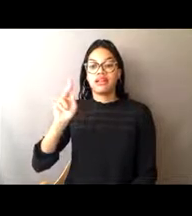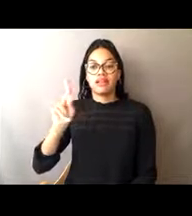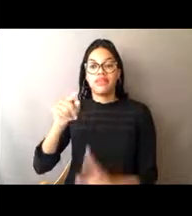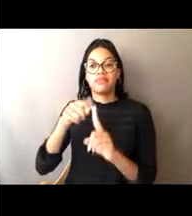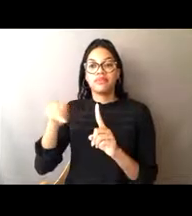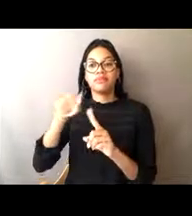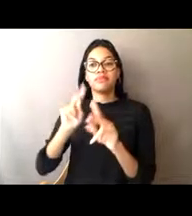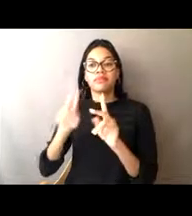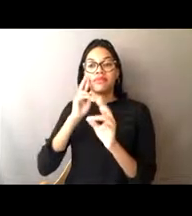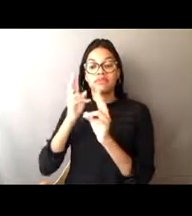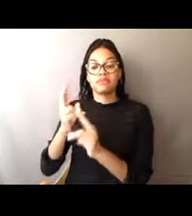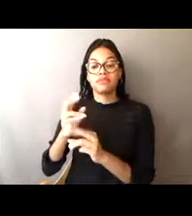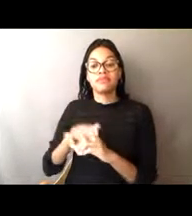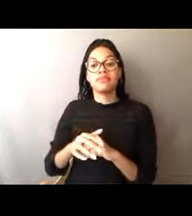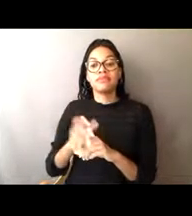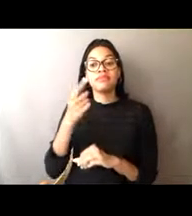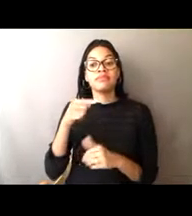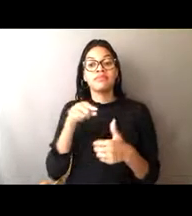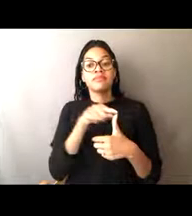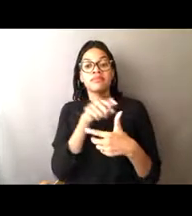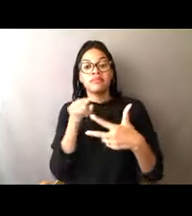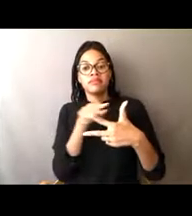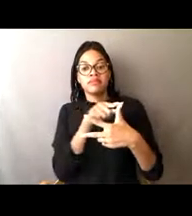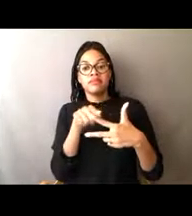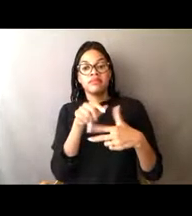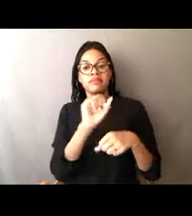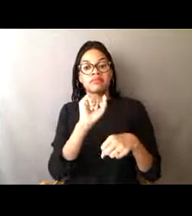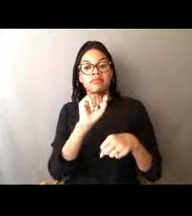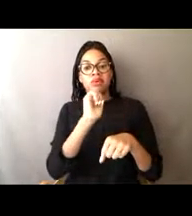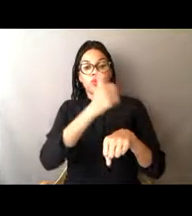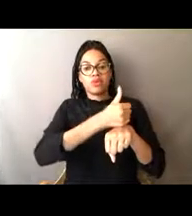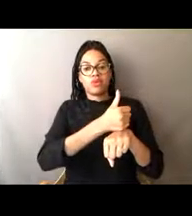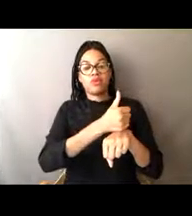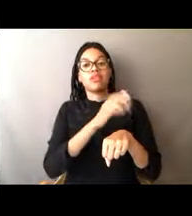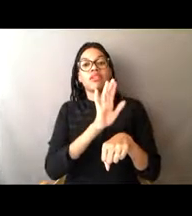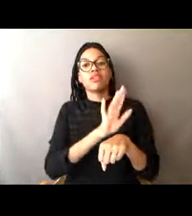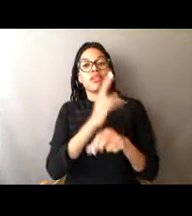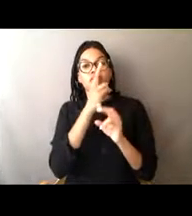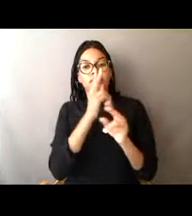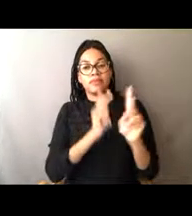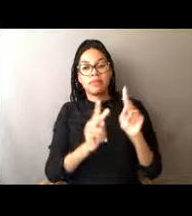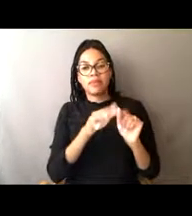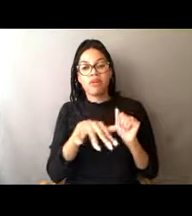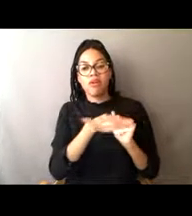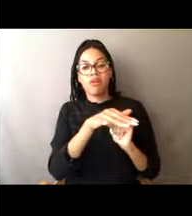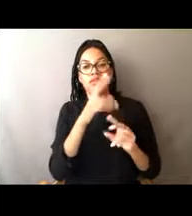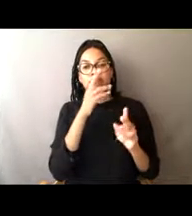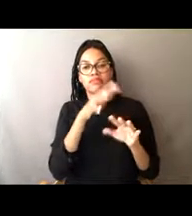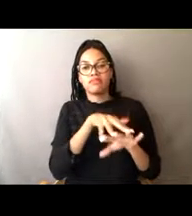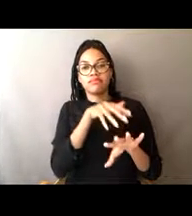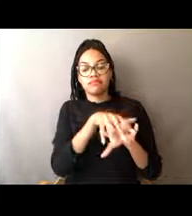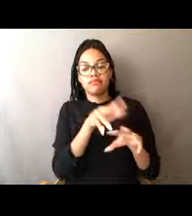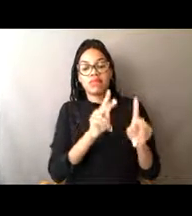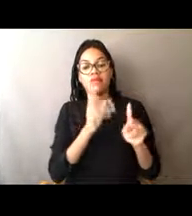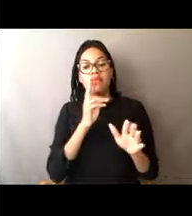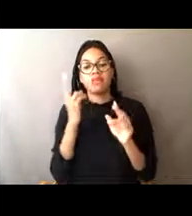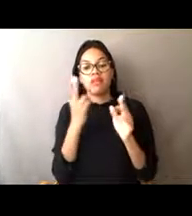is the ancestral land of the Dena'ina people who have stewarded this area for thousands of years. We're also honored to acknowledge that Petersburg, Alaska,